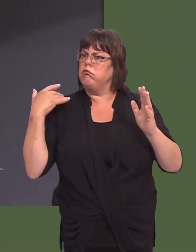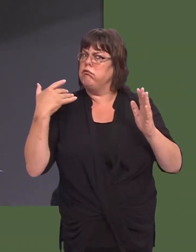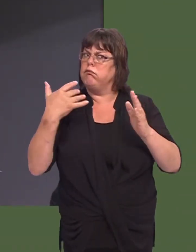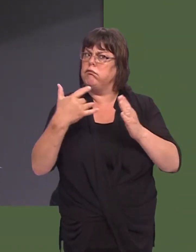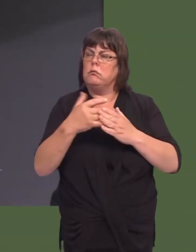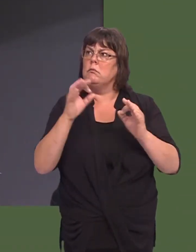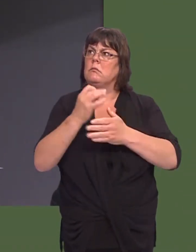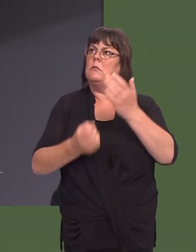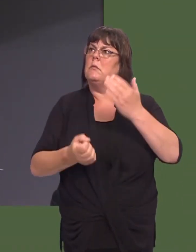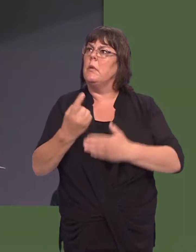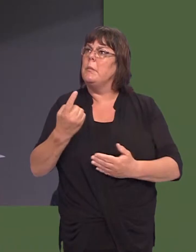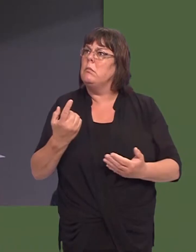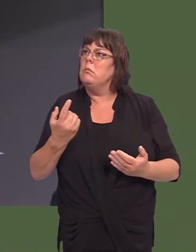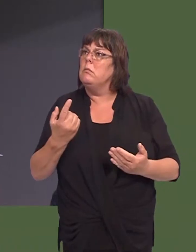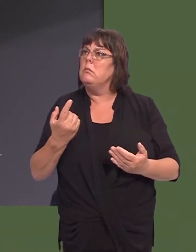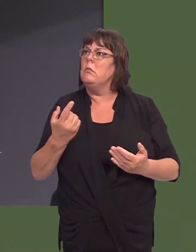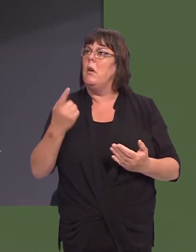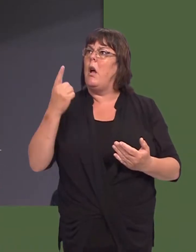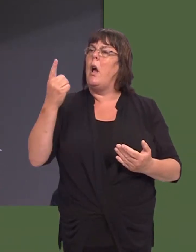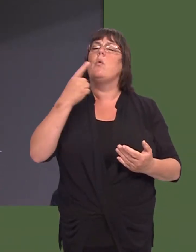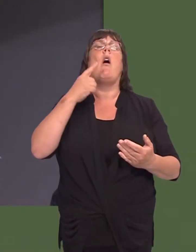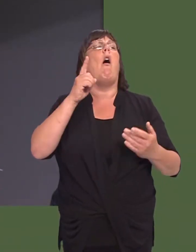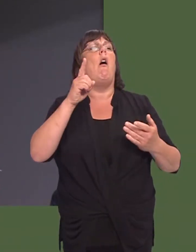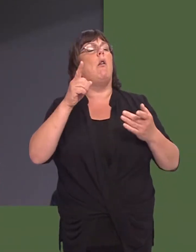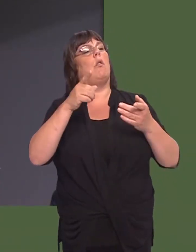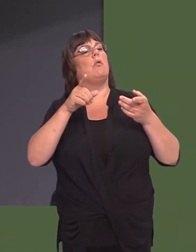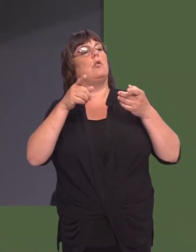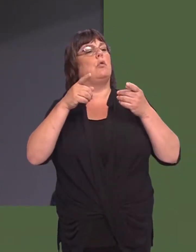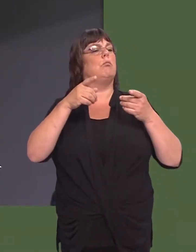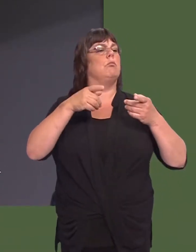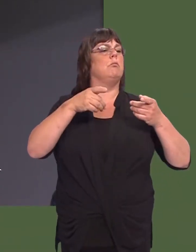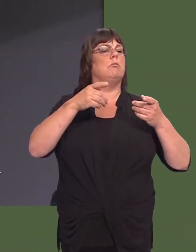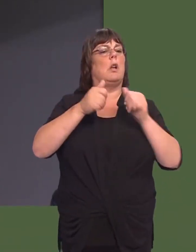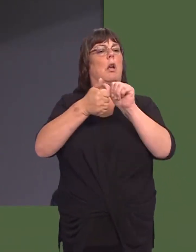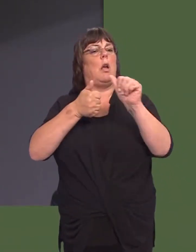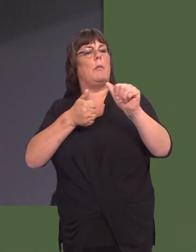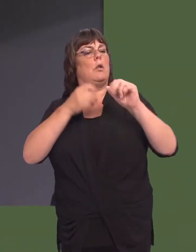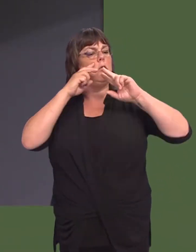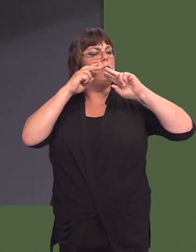last year that it had appointed consultants to look at routes for a proposed new crossing